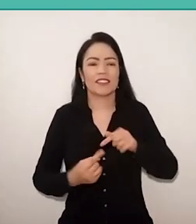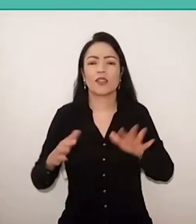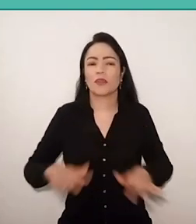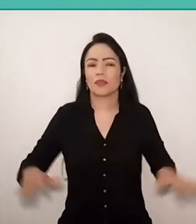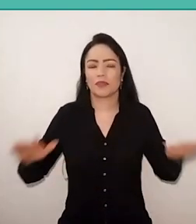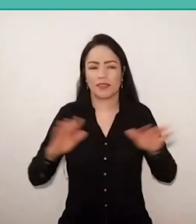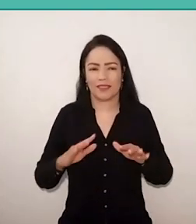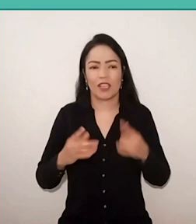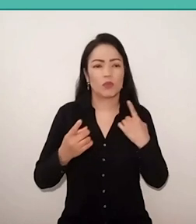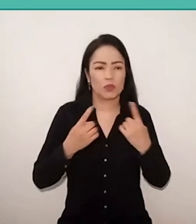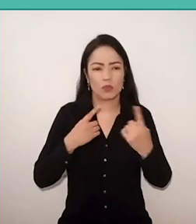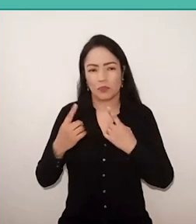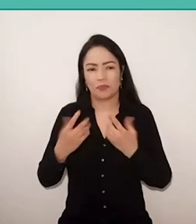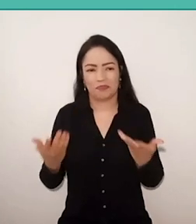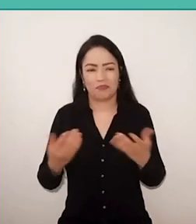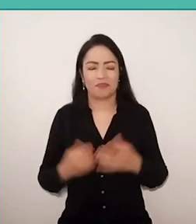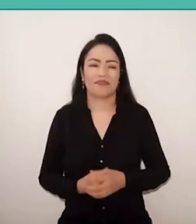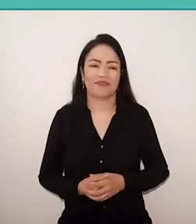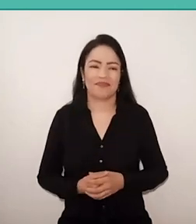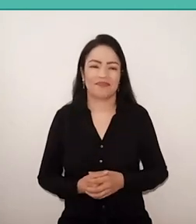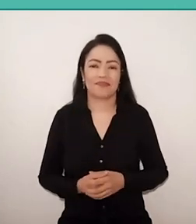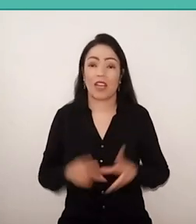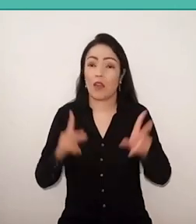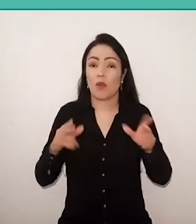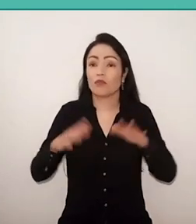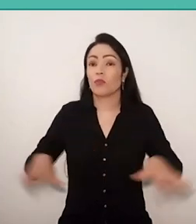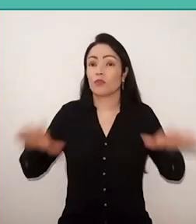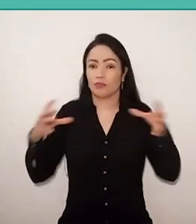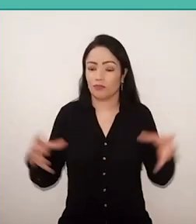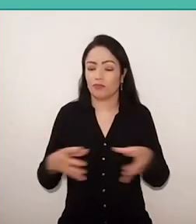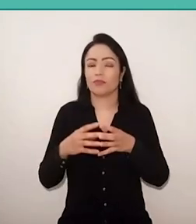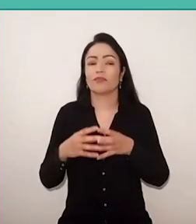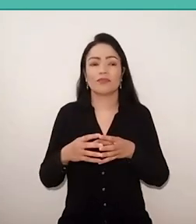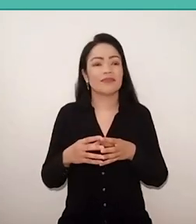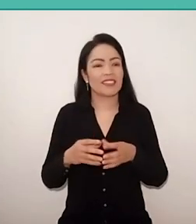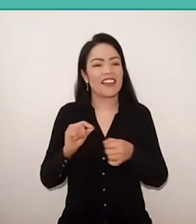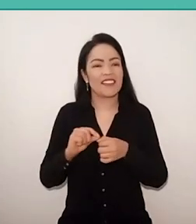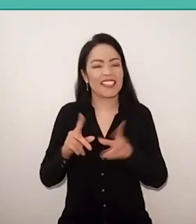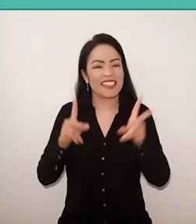with this, as collective construction, effectively, as Patricia is doing here.